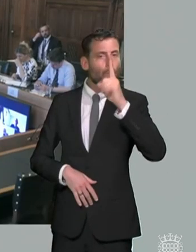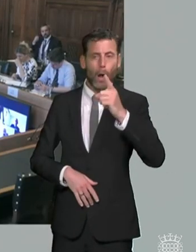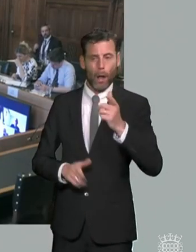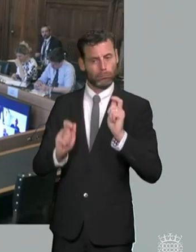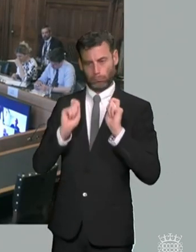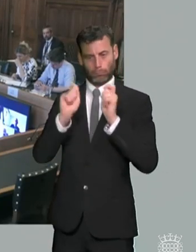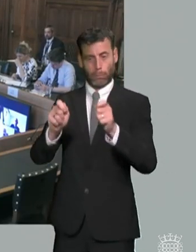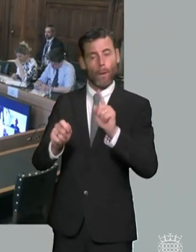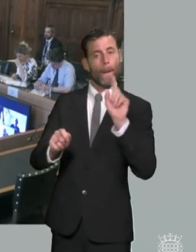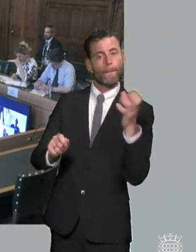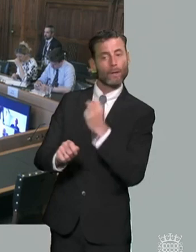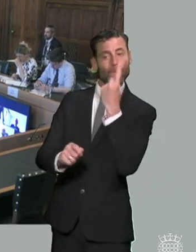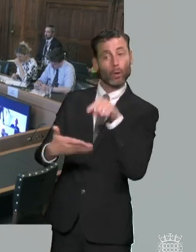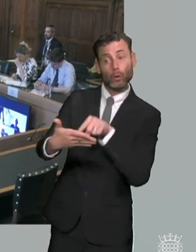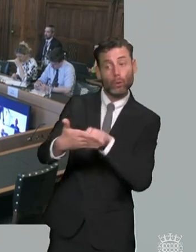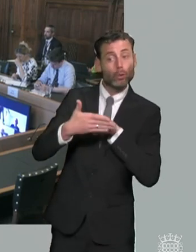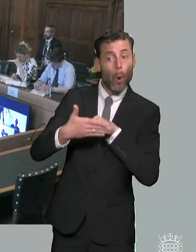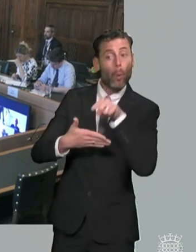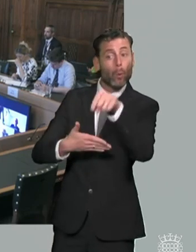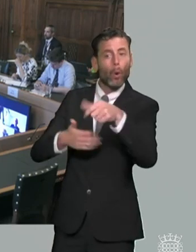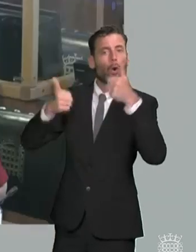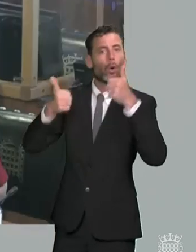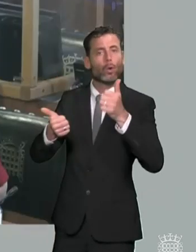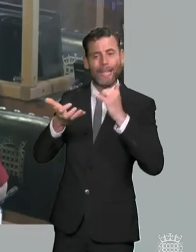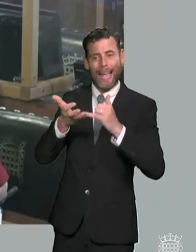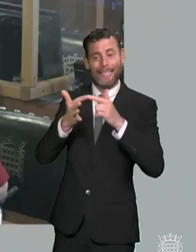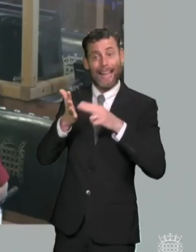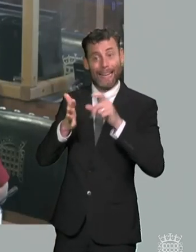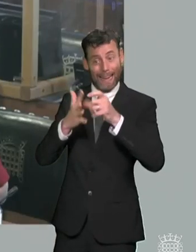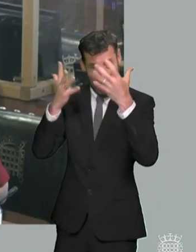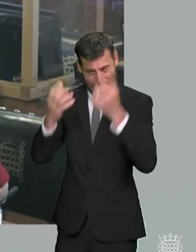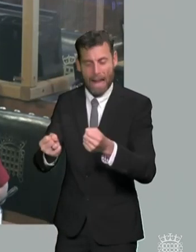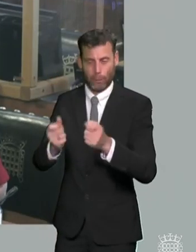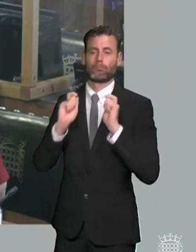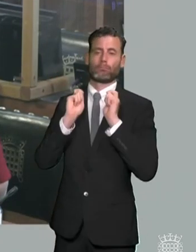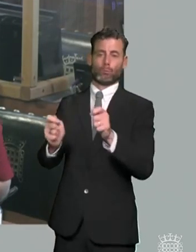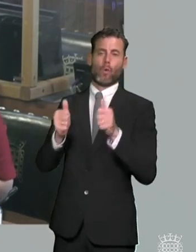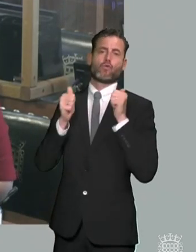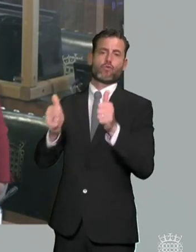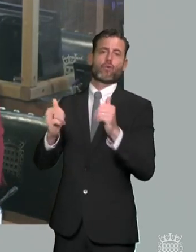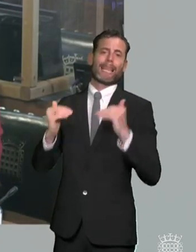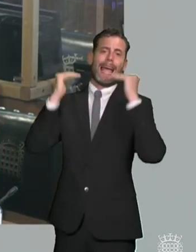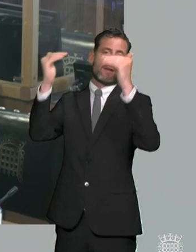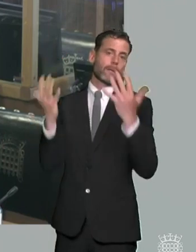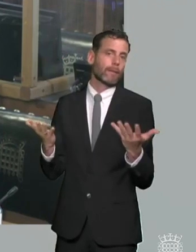thank you the what the the my follow up is um you a number a number of you have mentioned that chil